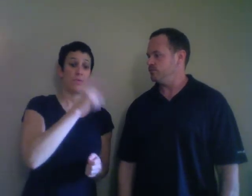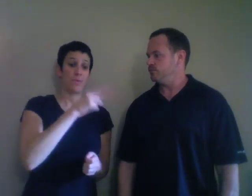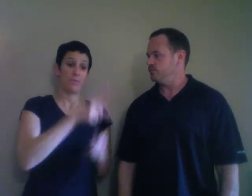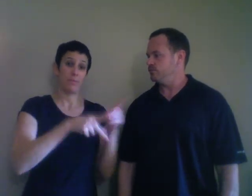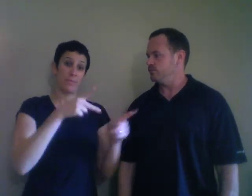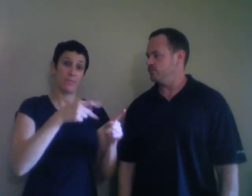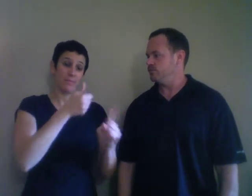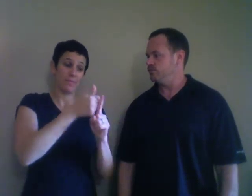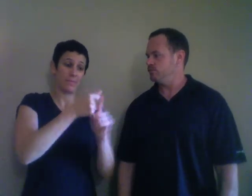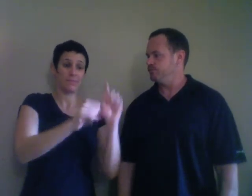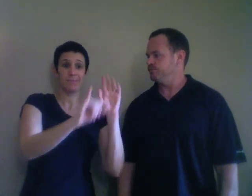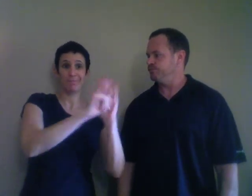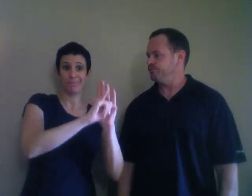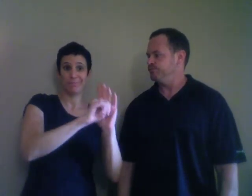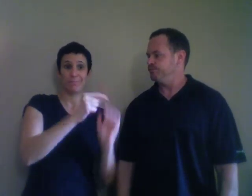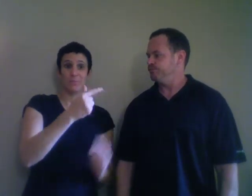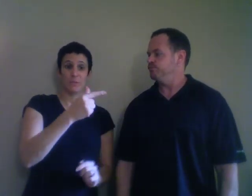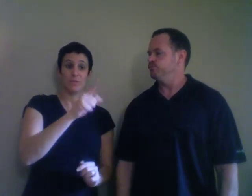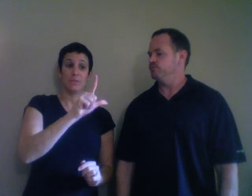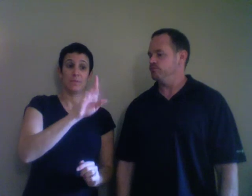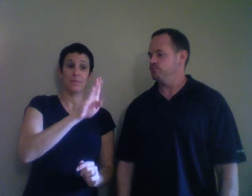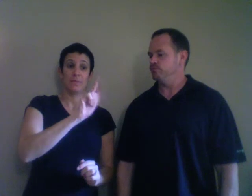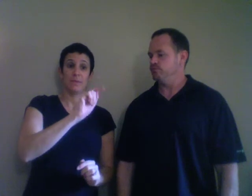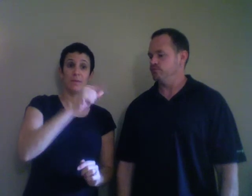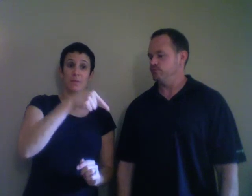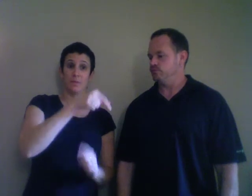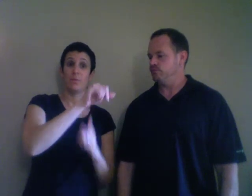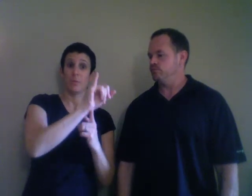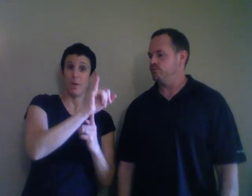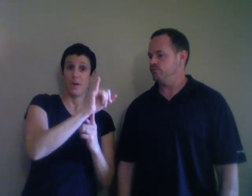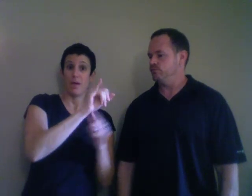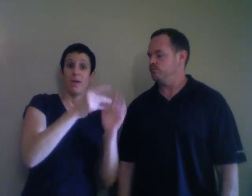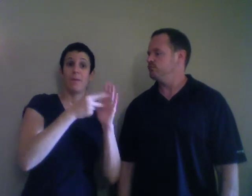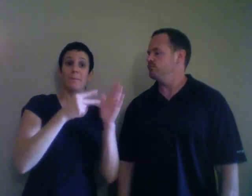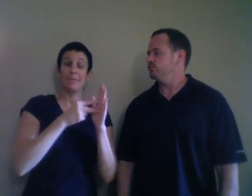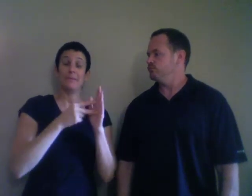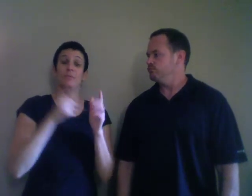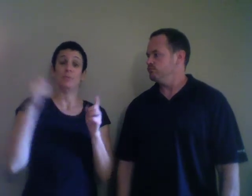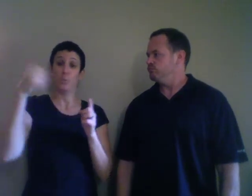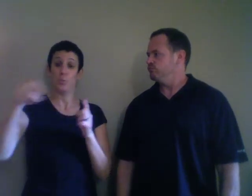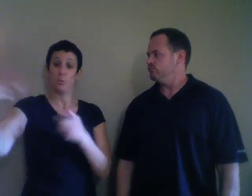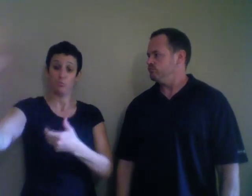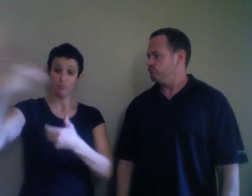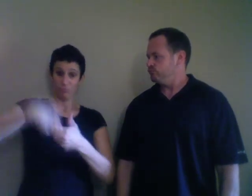Deaf or Hard-of-Hearing (D/HH) and GLBTQI.